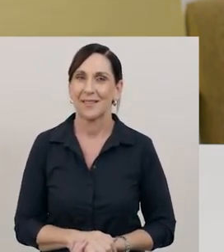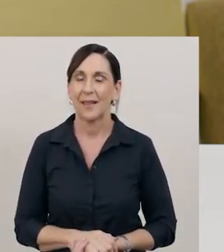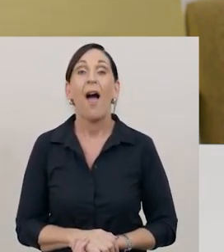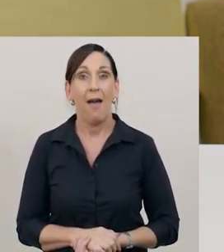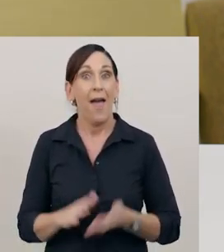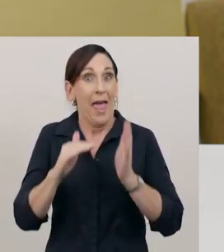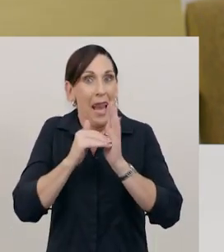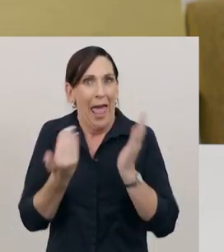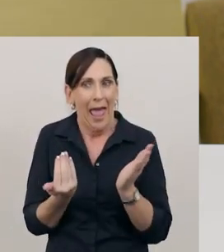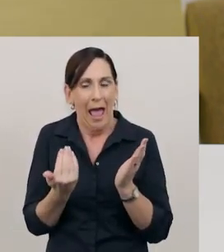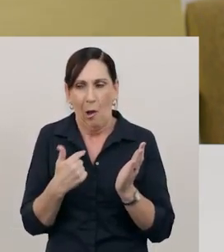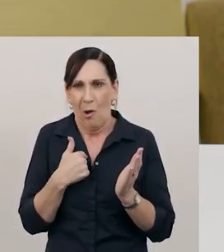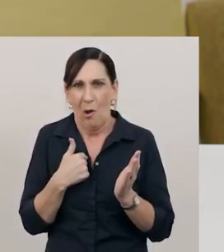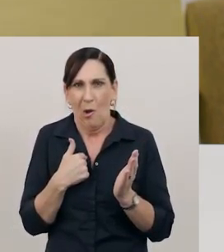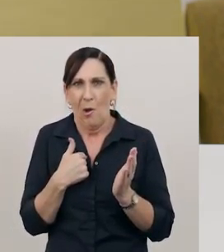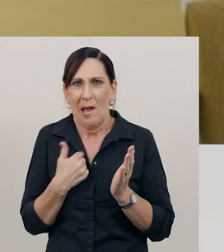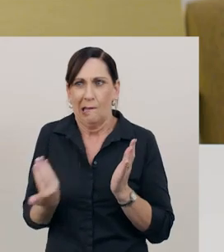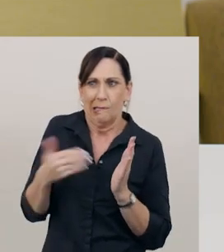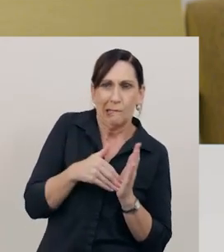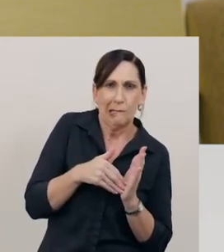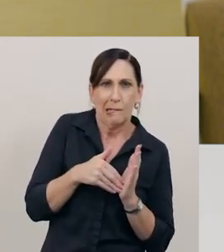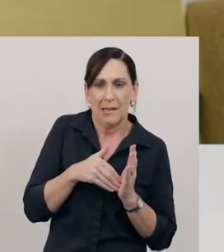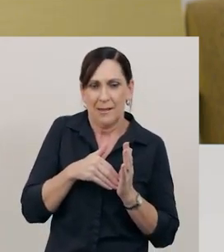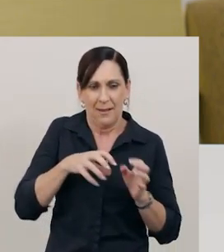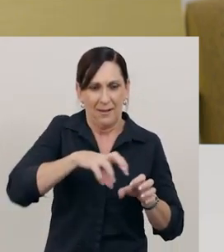It’s time to split the whole collection into eighths.